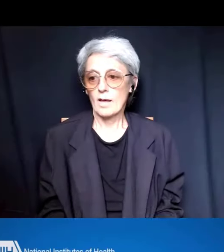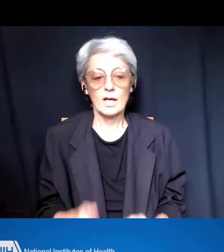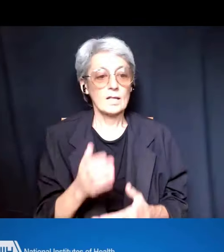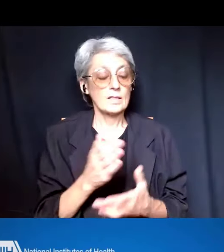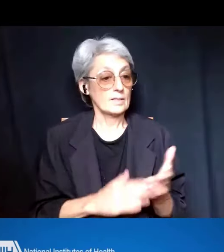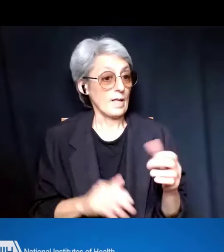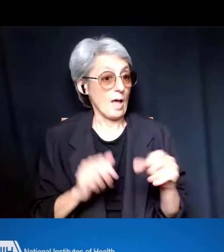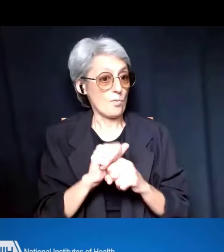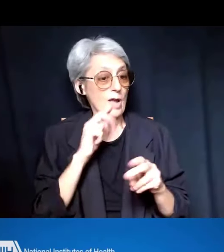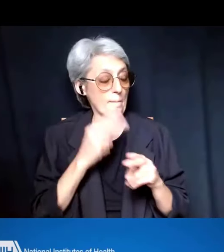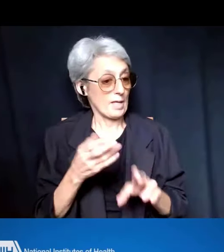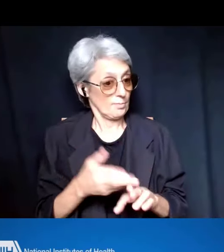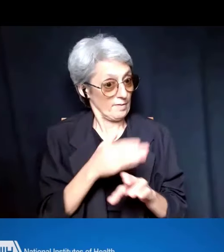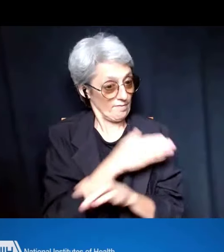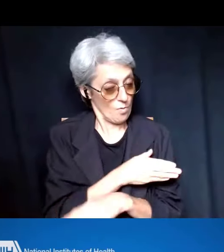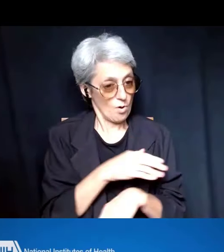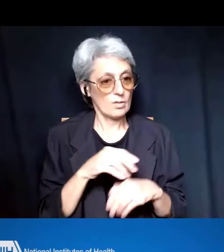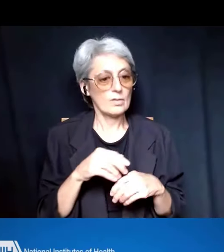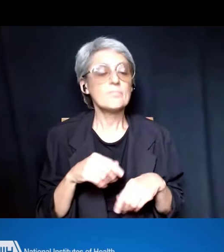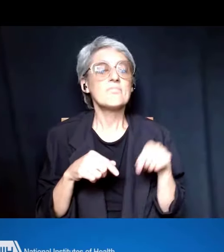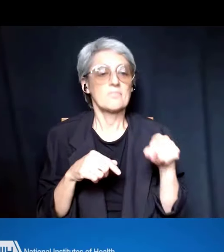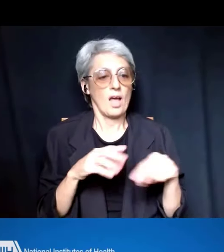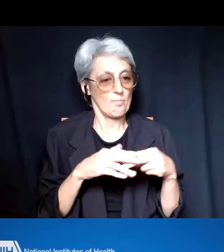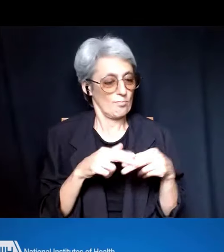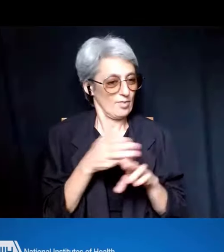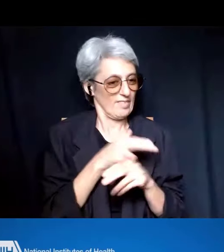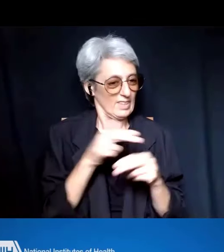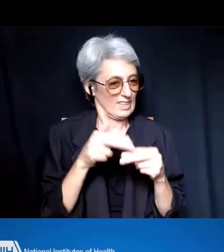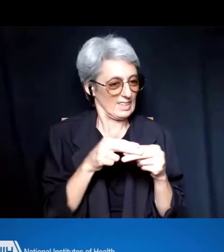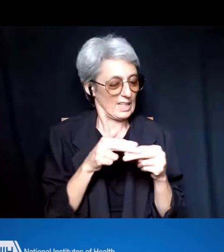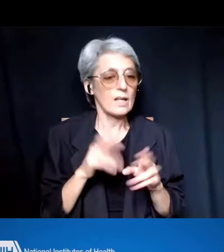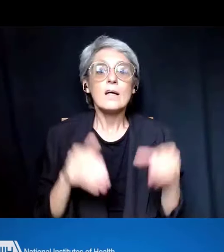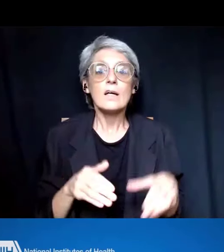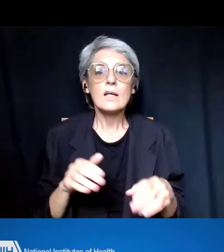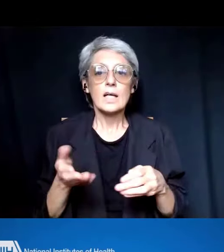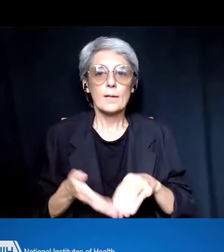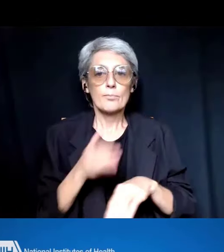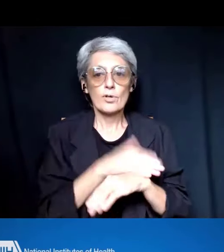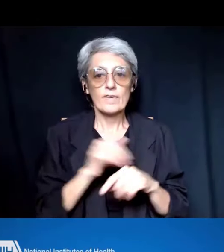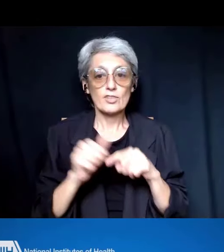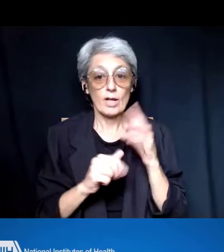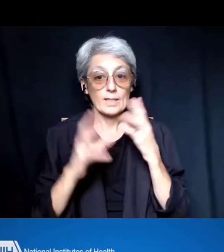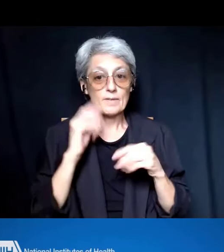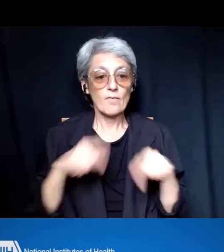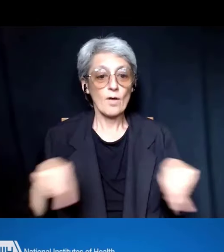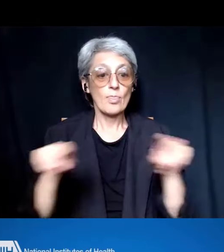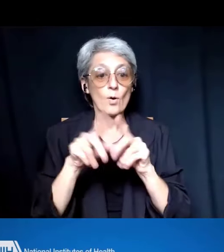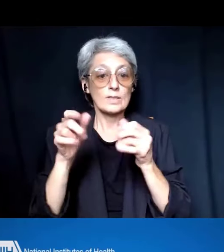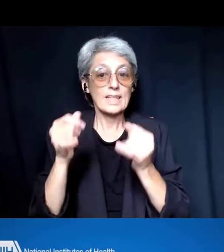NIH is also focusing on improving training experiences for individuals that are receiving training on training grants.